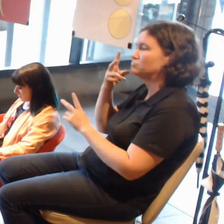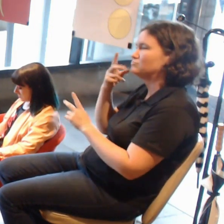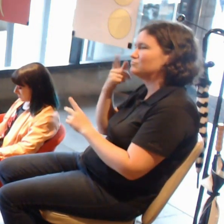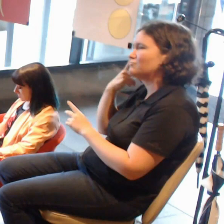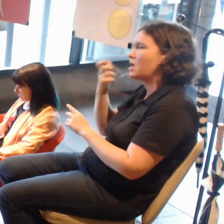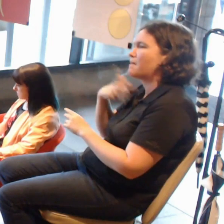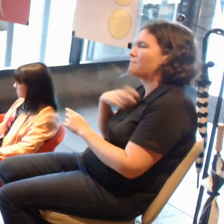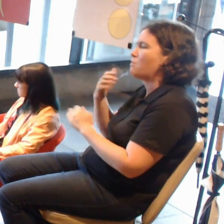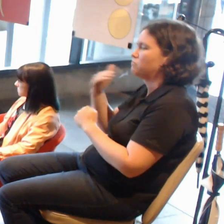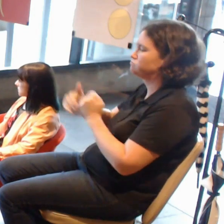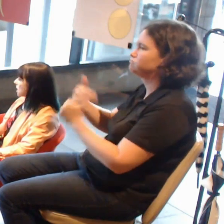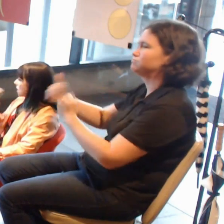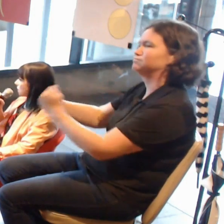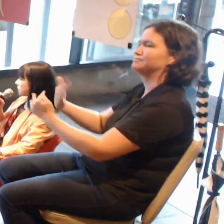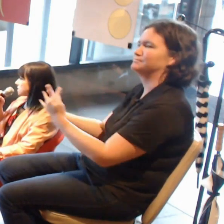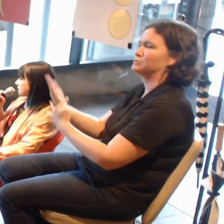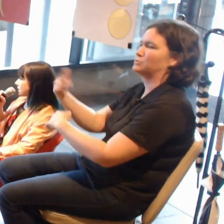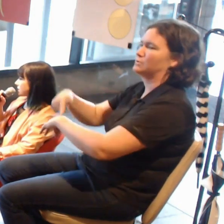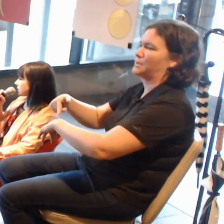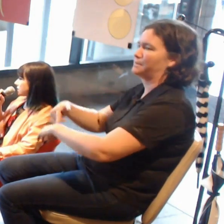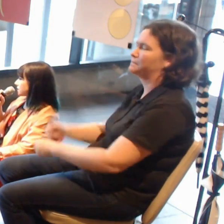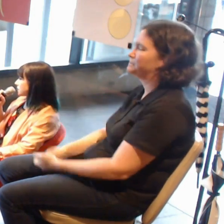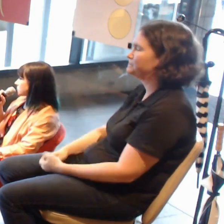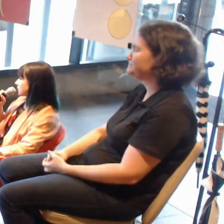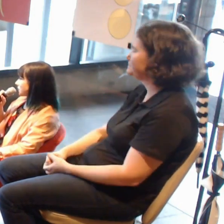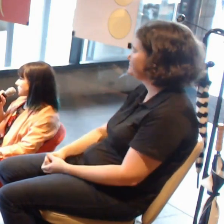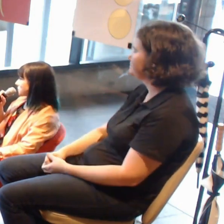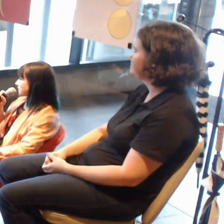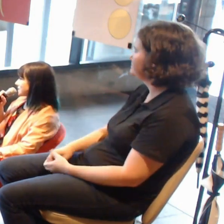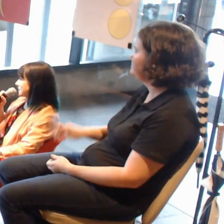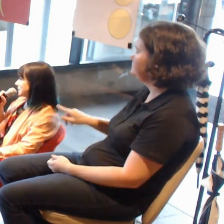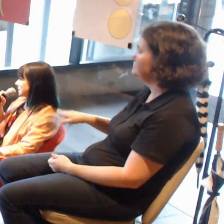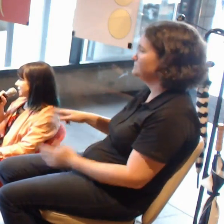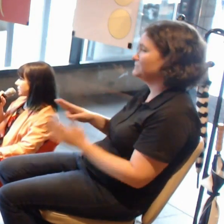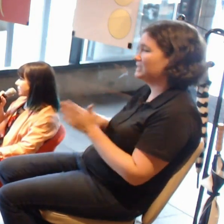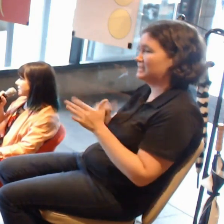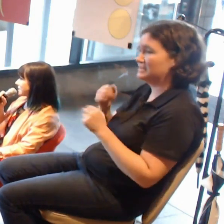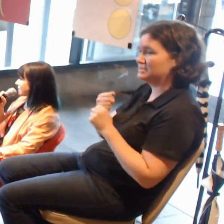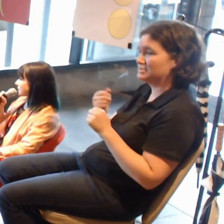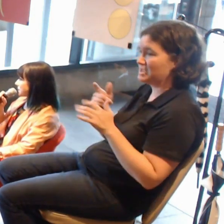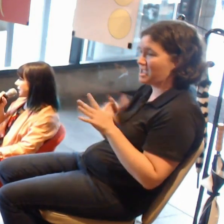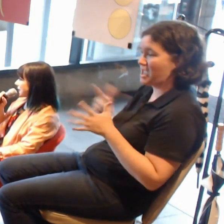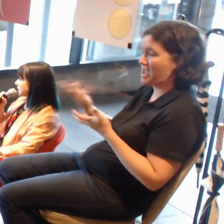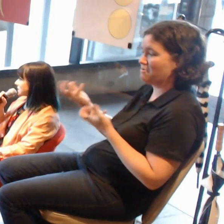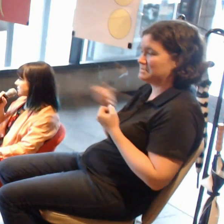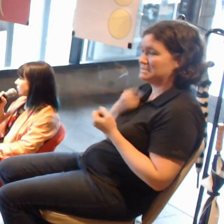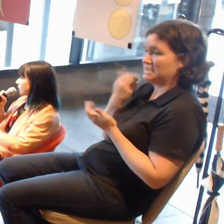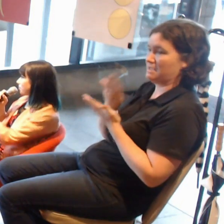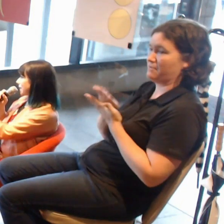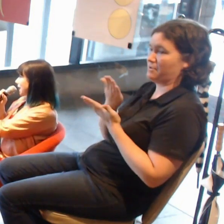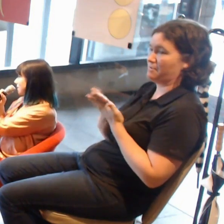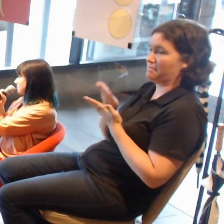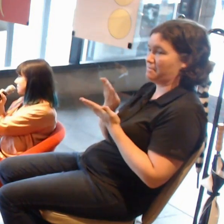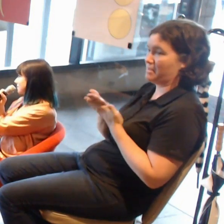NGA received a complaint. This is interesting.